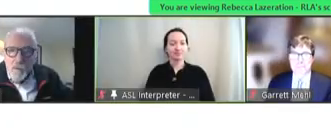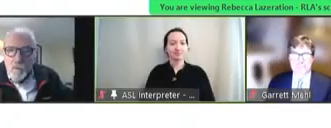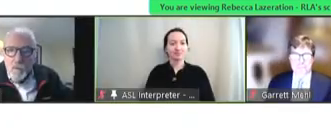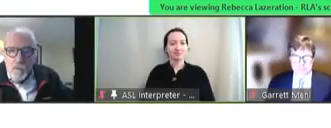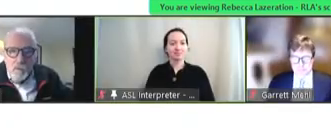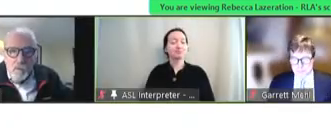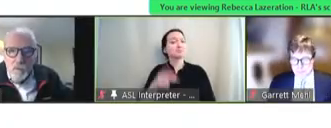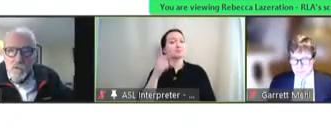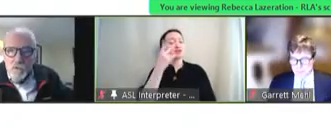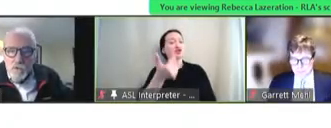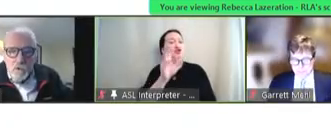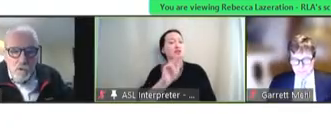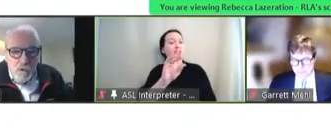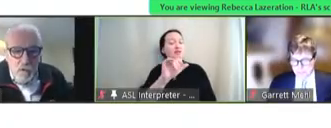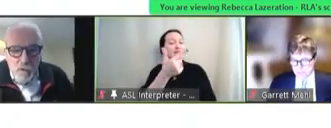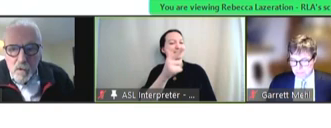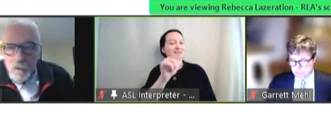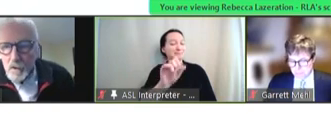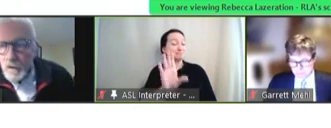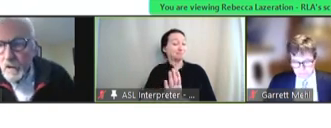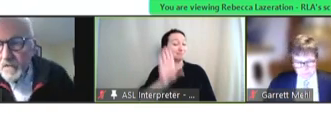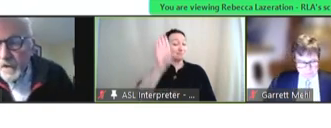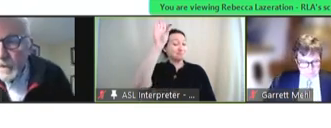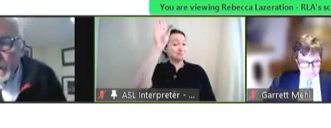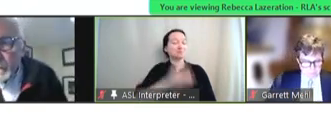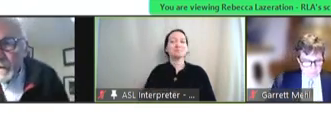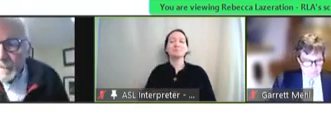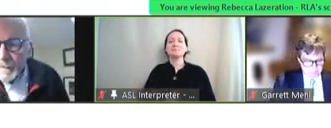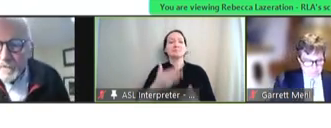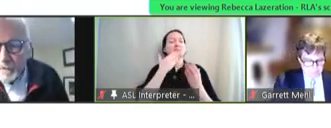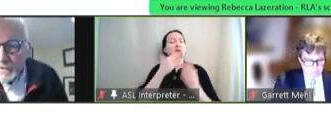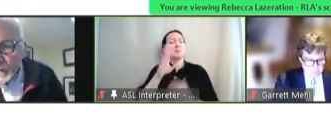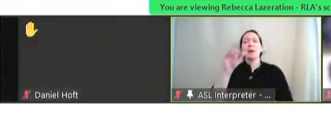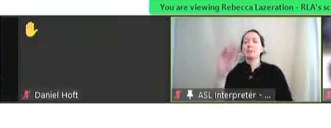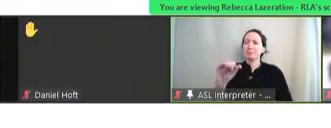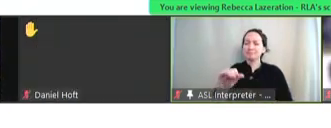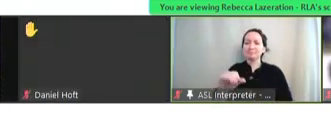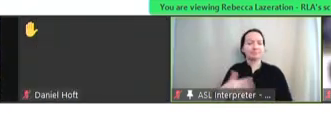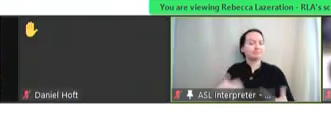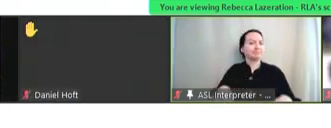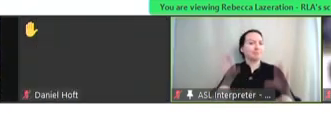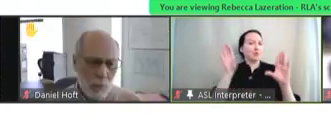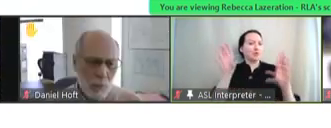John Douglas: Yeah, thank you Bob. That was a really great panel. I had a question